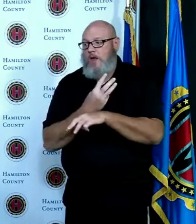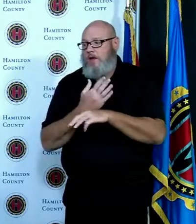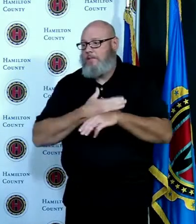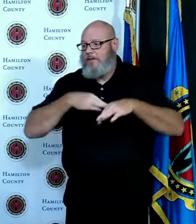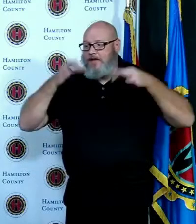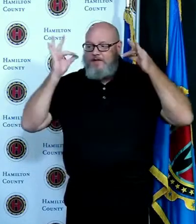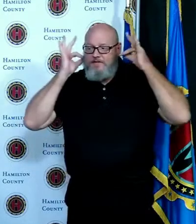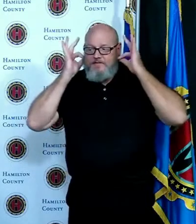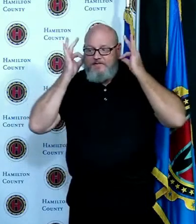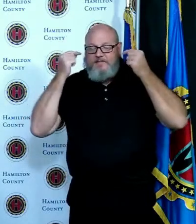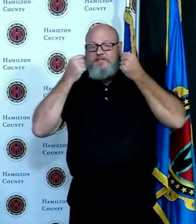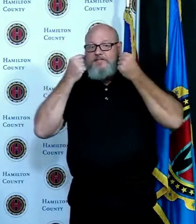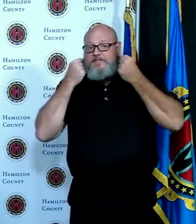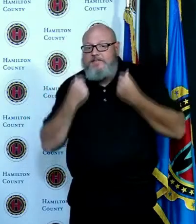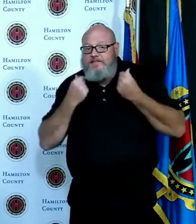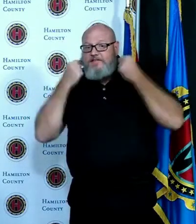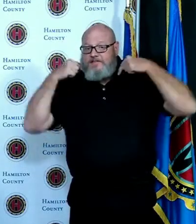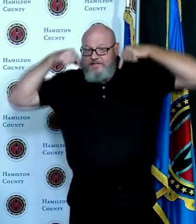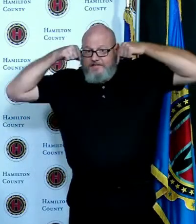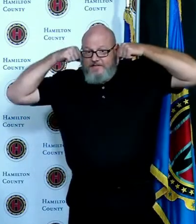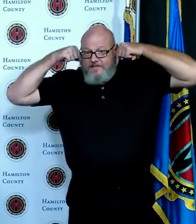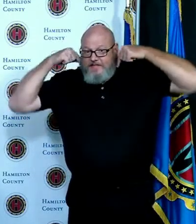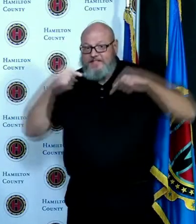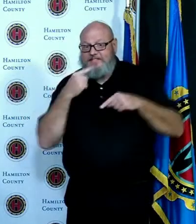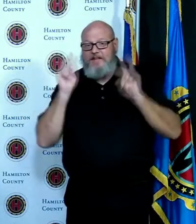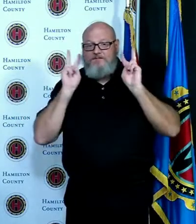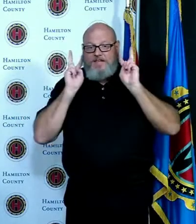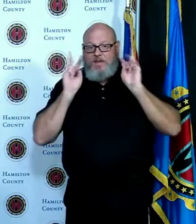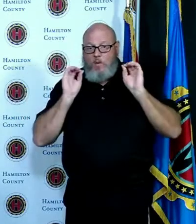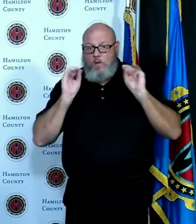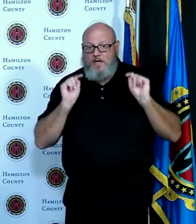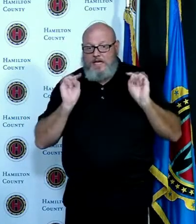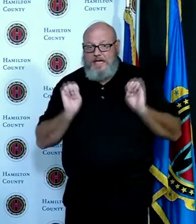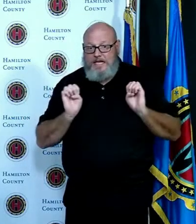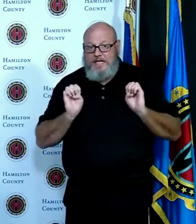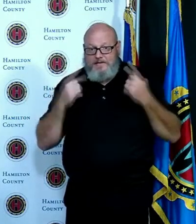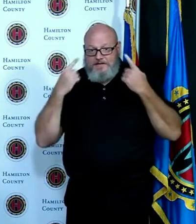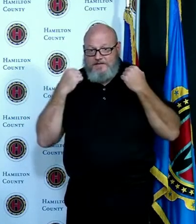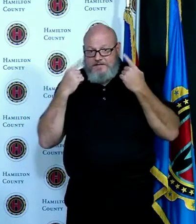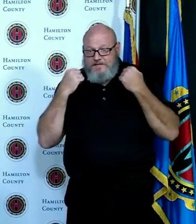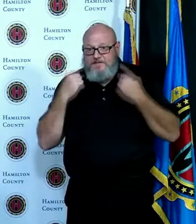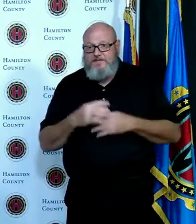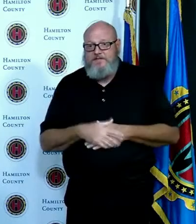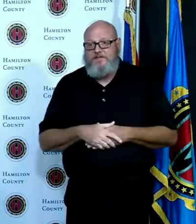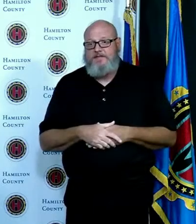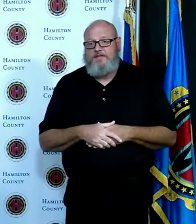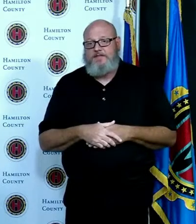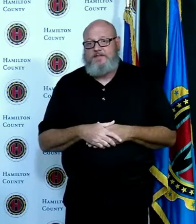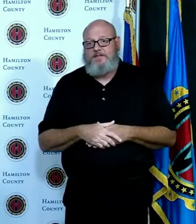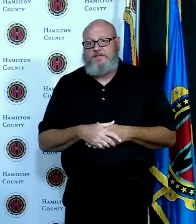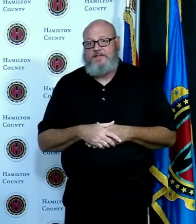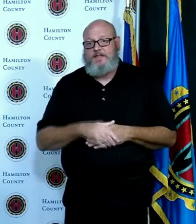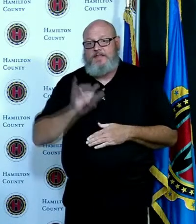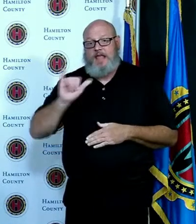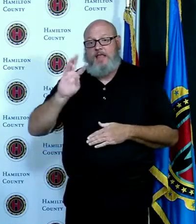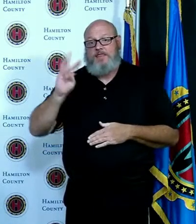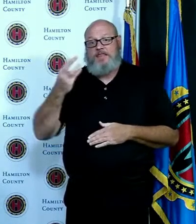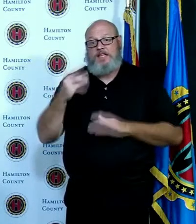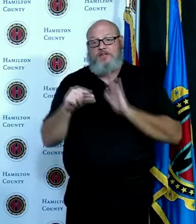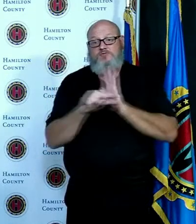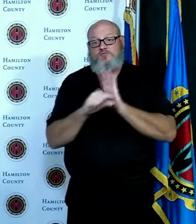these were given to me by Fiona Manders who is a sixth grader at Hyde Park School so Fiona watches